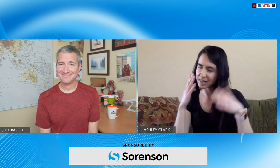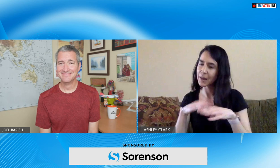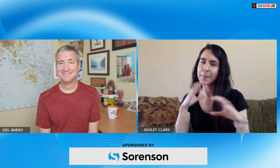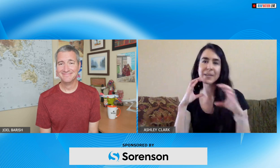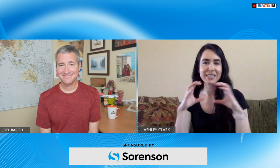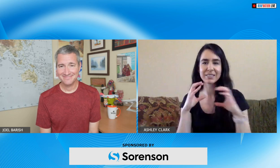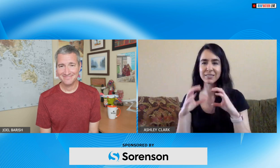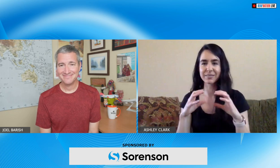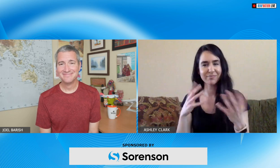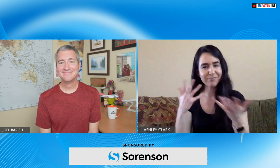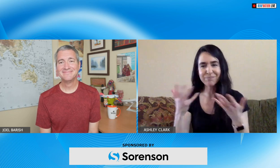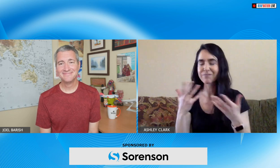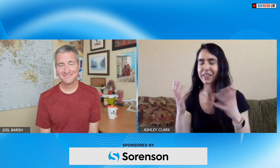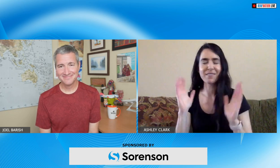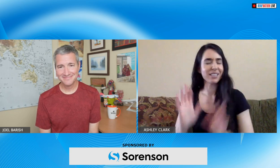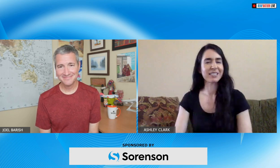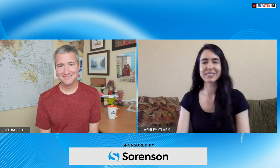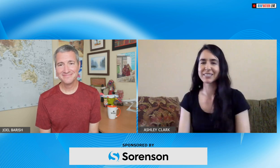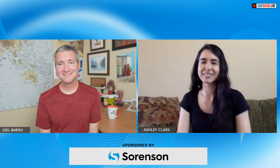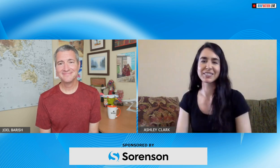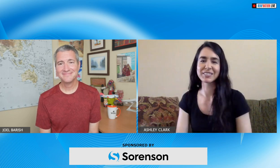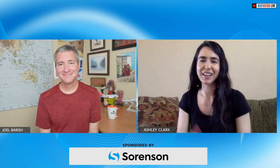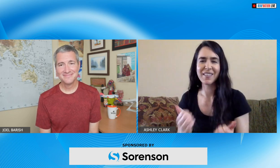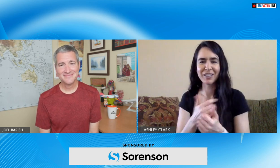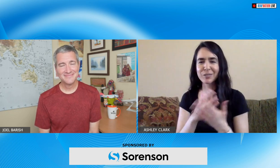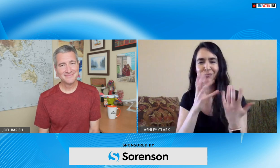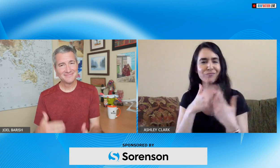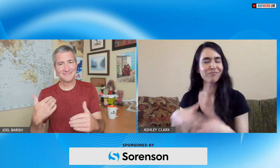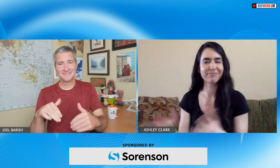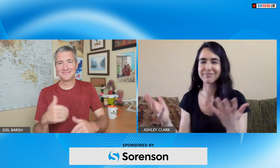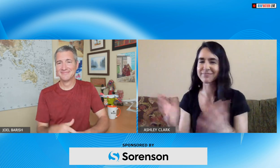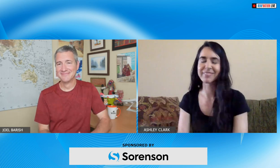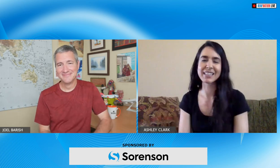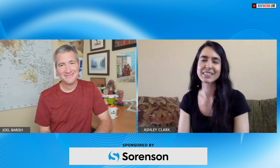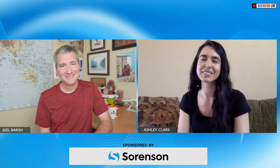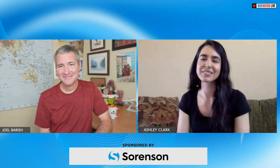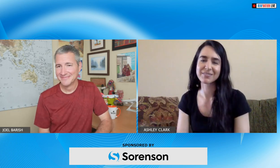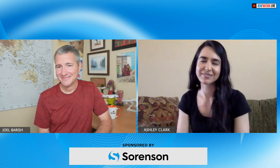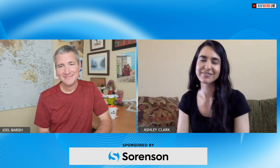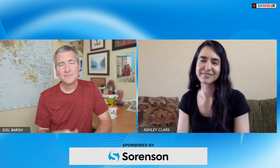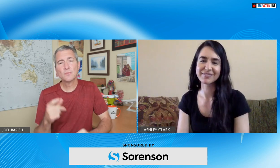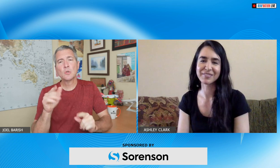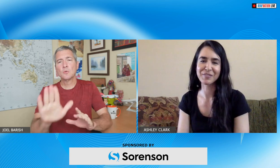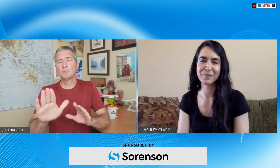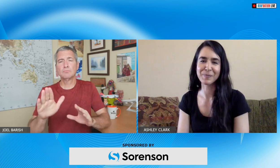perfect it's so important to communicate that is the key it'll work out from